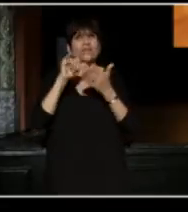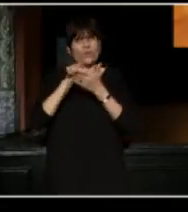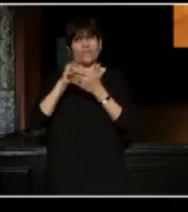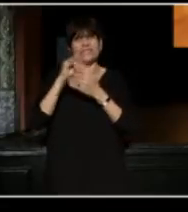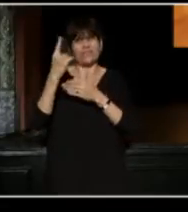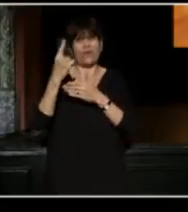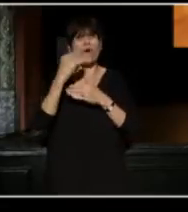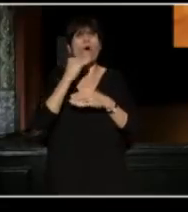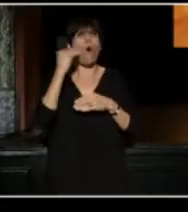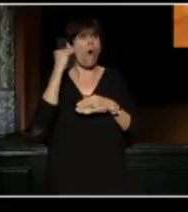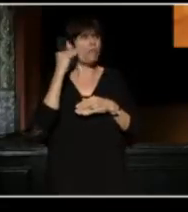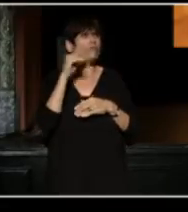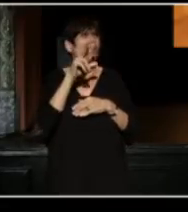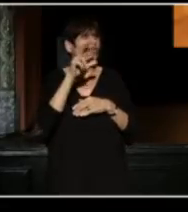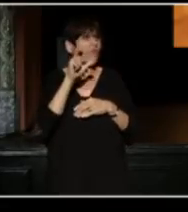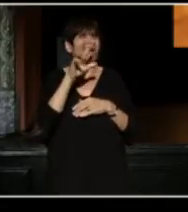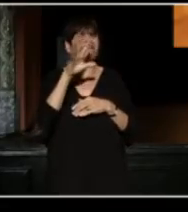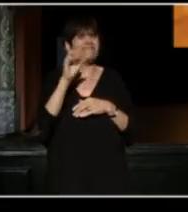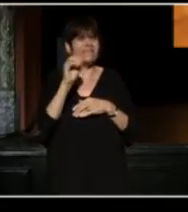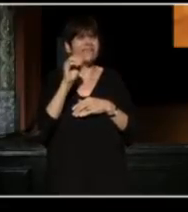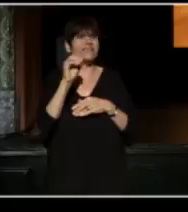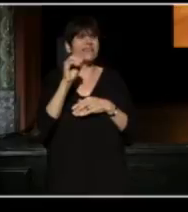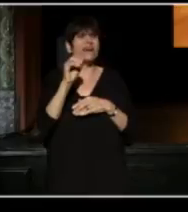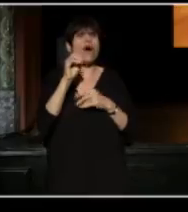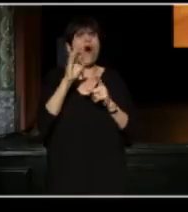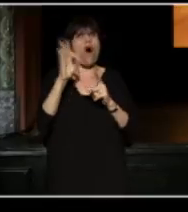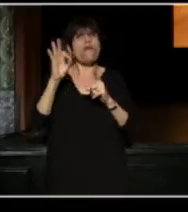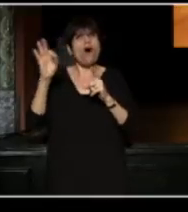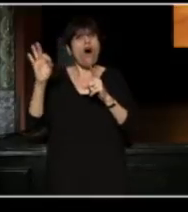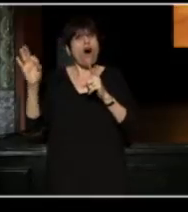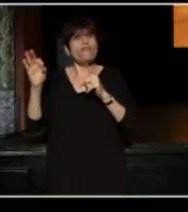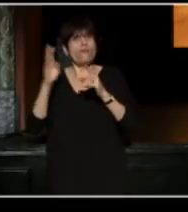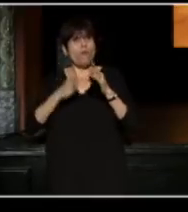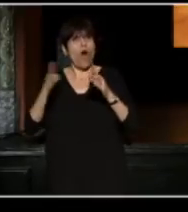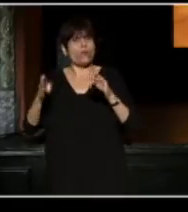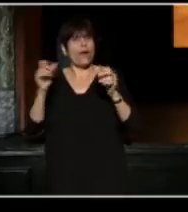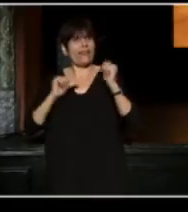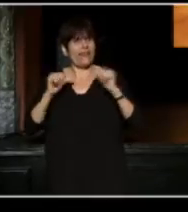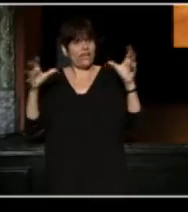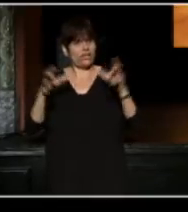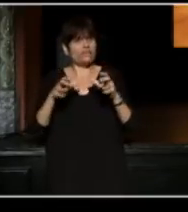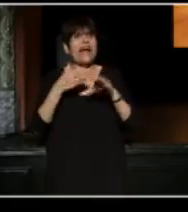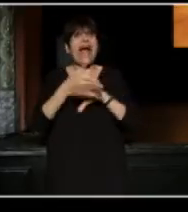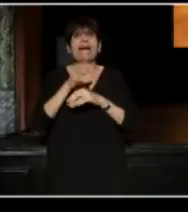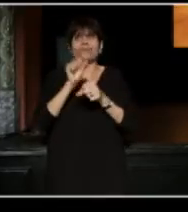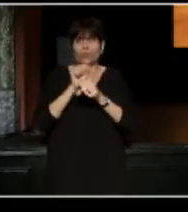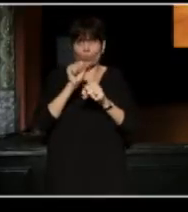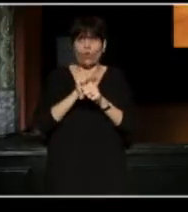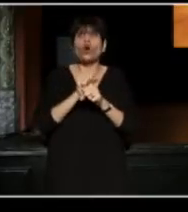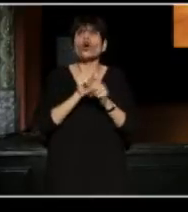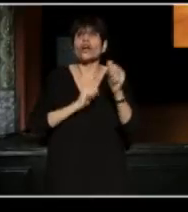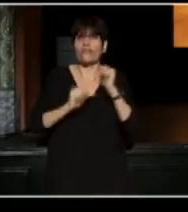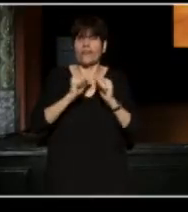home to over 350 off and off-off Broadway theaters. AfterWork Theater was started about four years ago